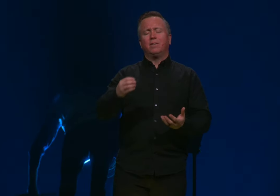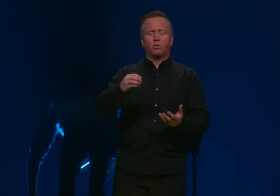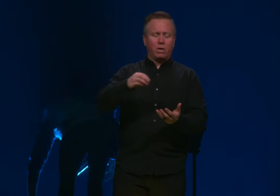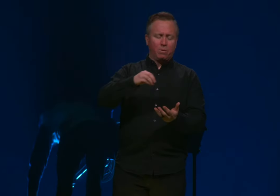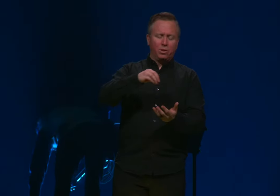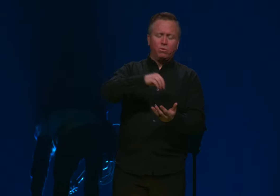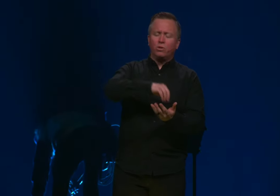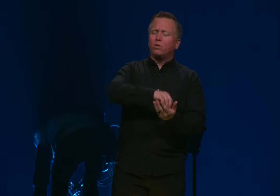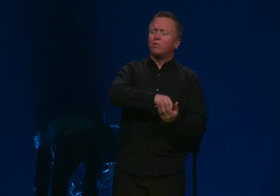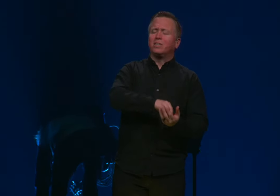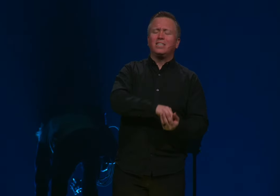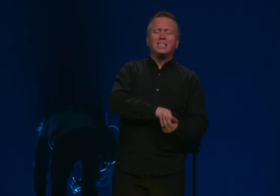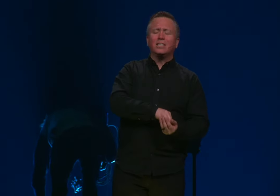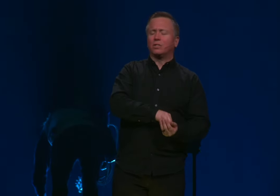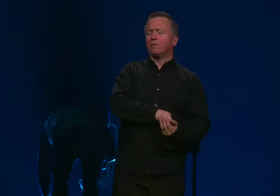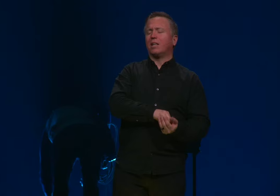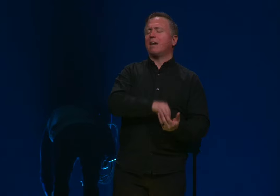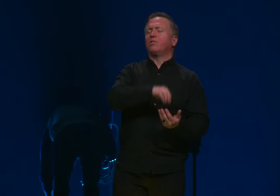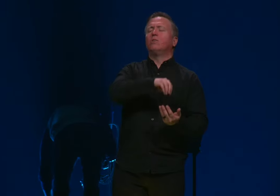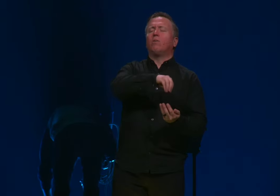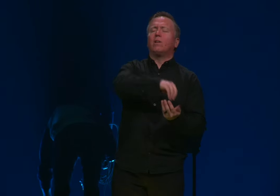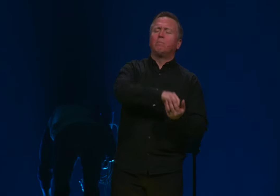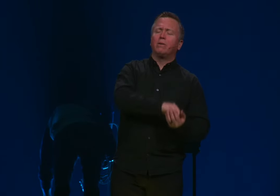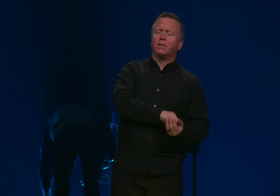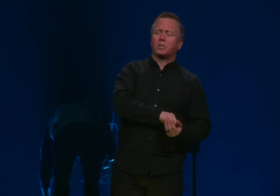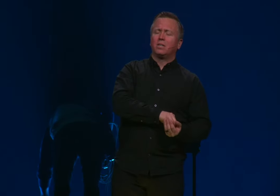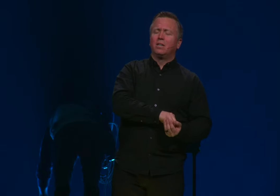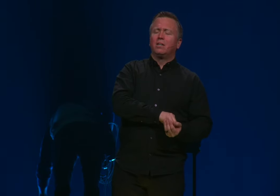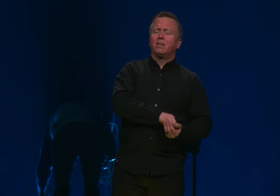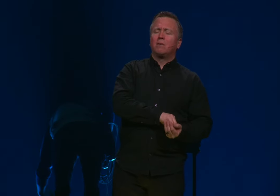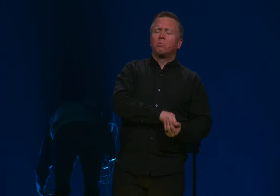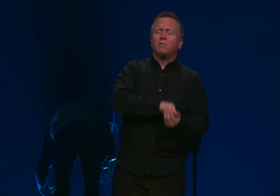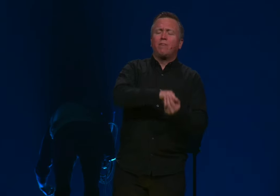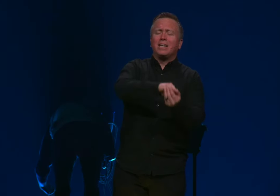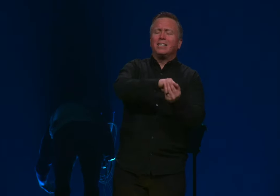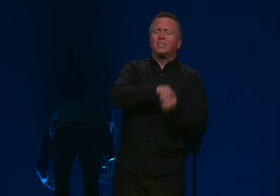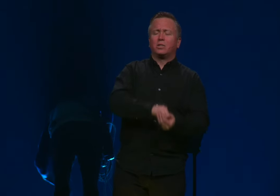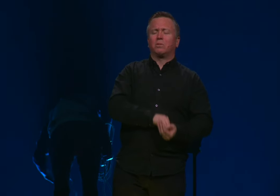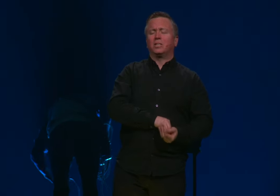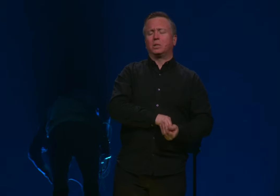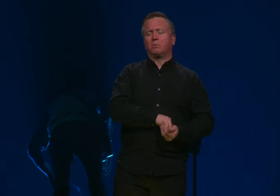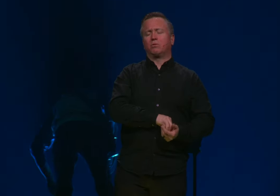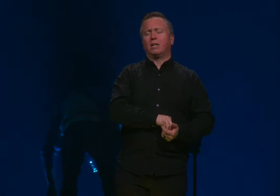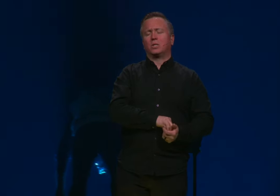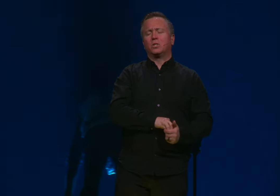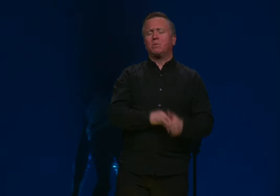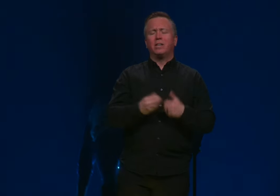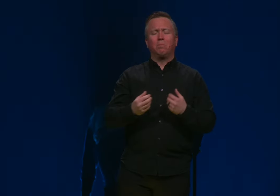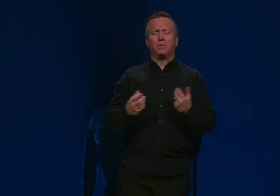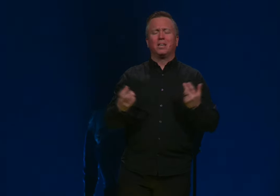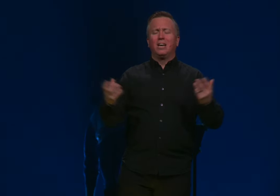in this way where you know the details of our lives, you know all about us, and we're invited into this relationship of trust. And so when you help us,